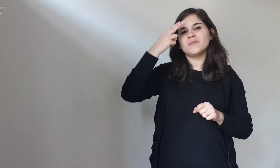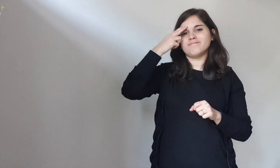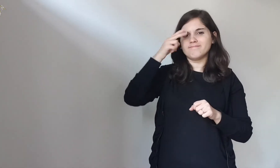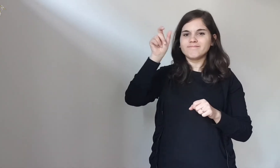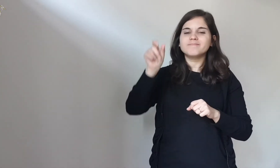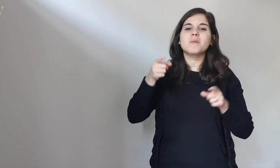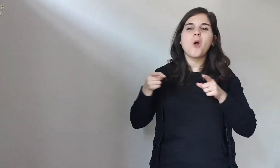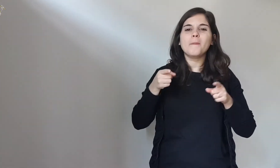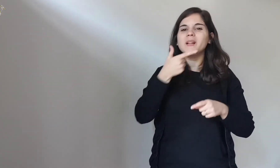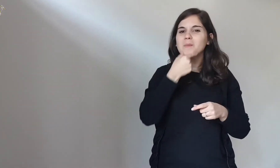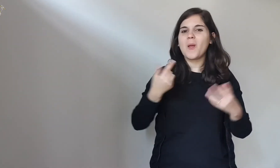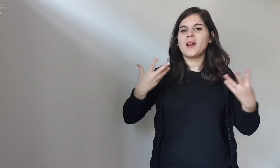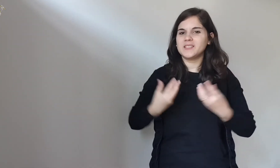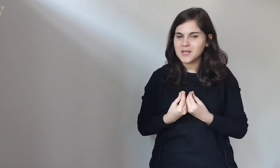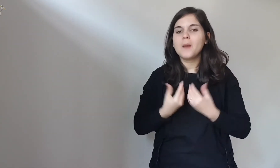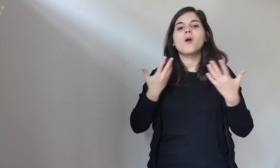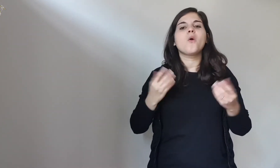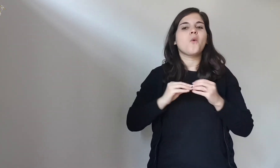also remembering the good times we spent together.